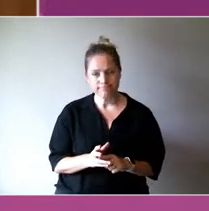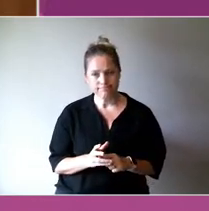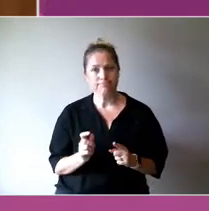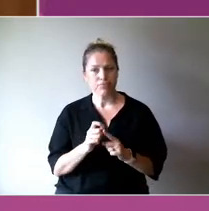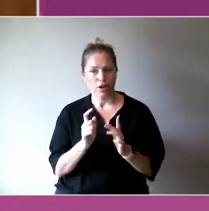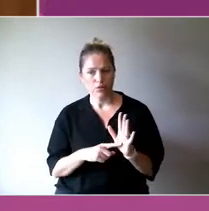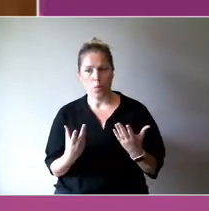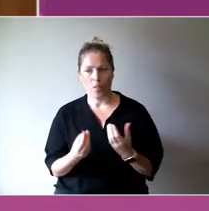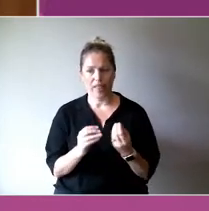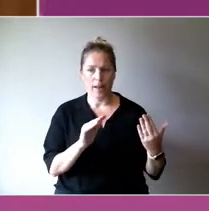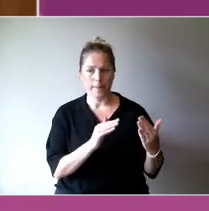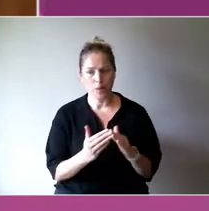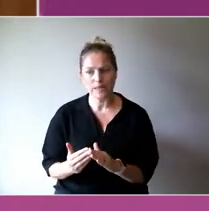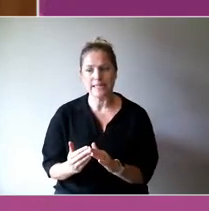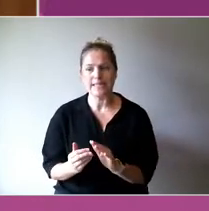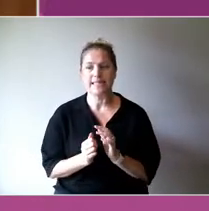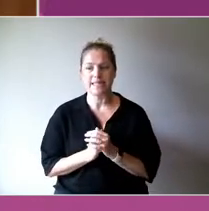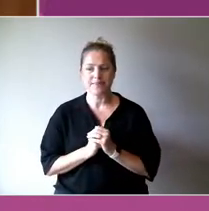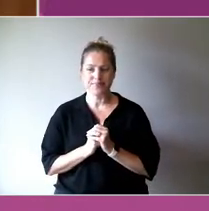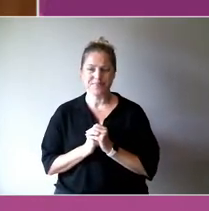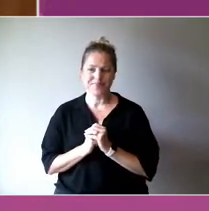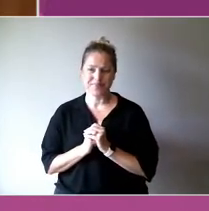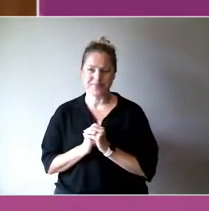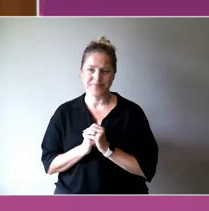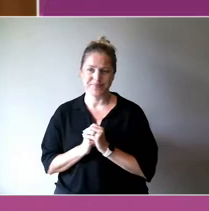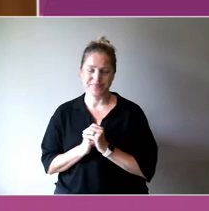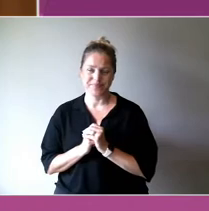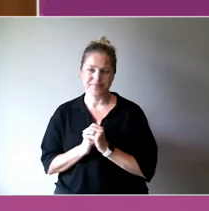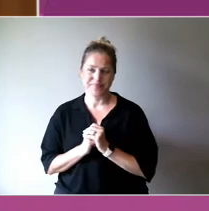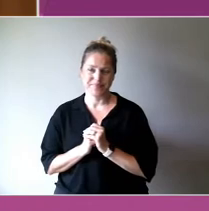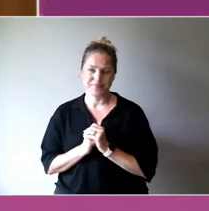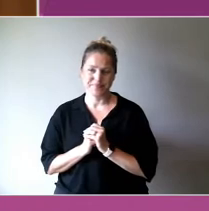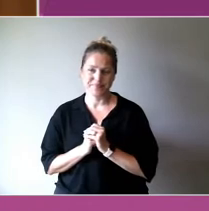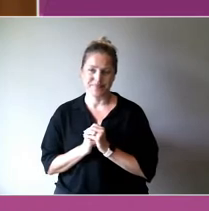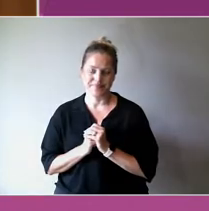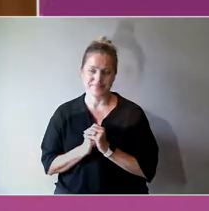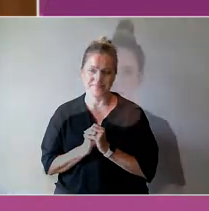We started off with this tag line, people plus art plus science.